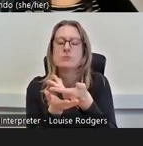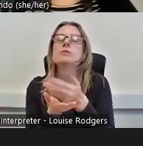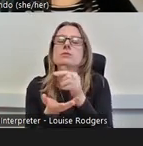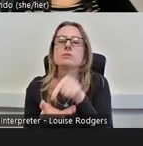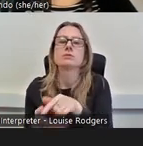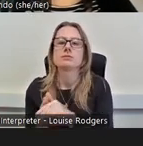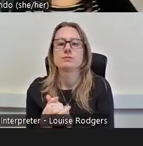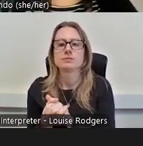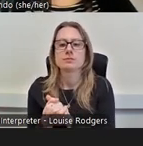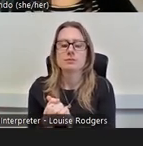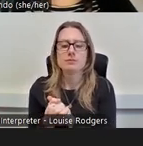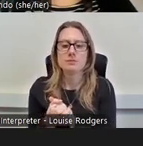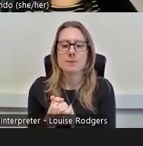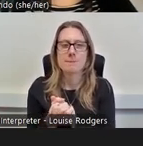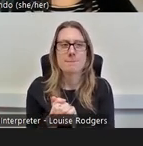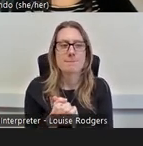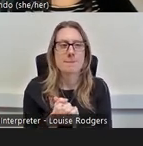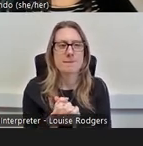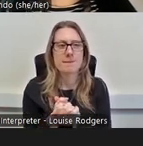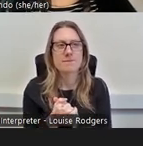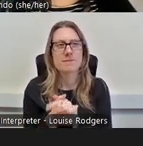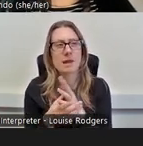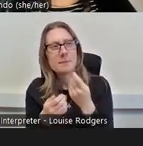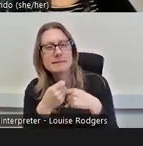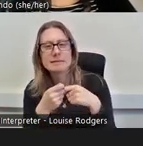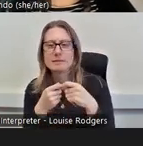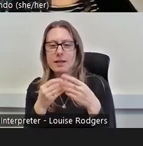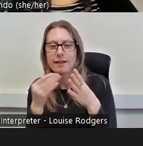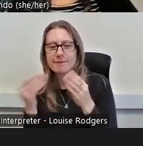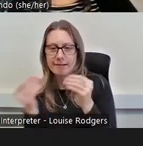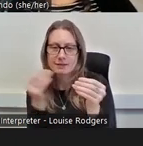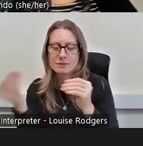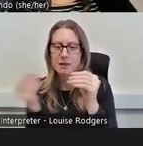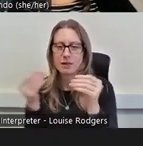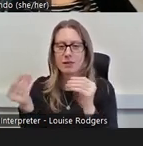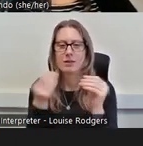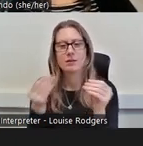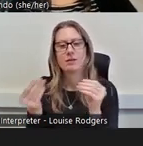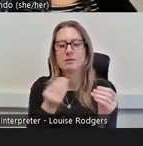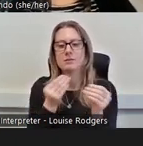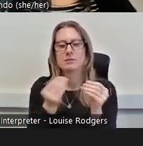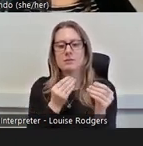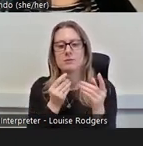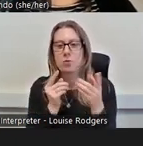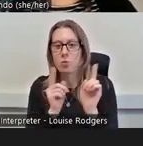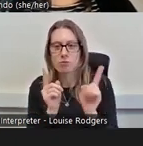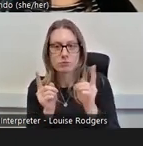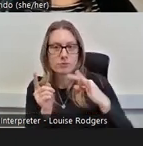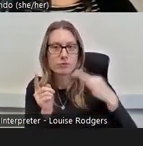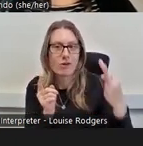and being flexible to, you know, what people, what volunteers’ other responsibilities are